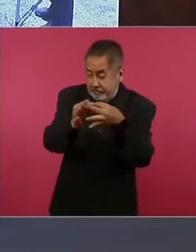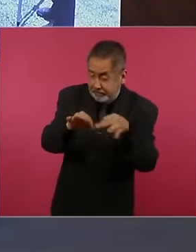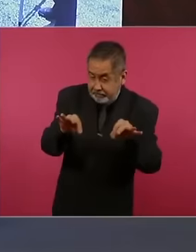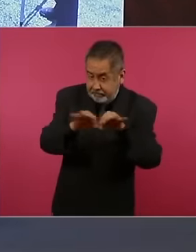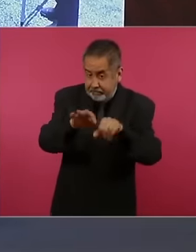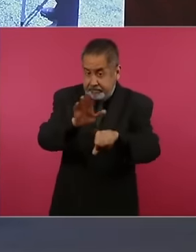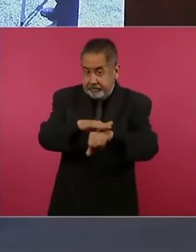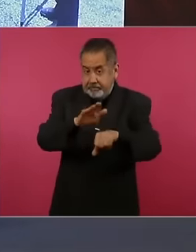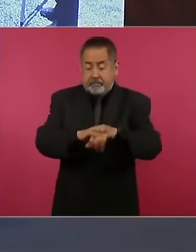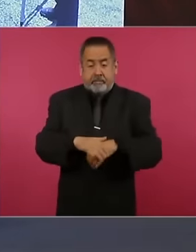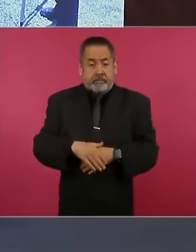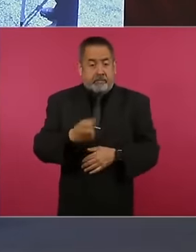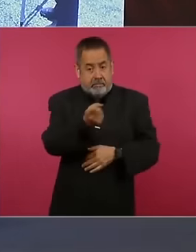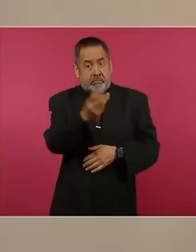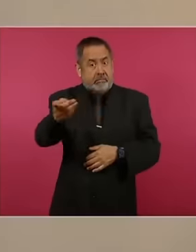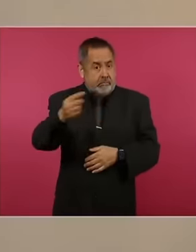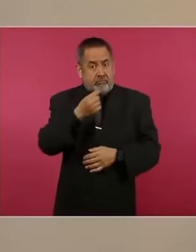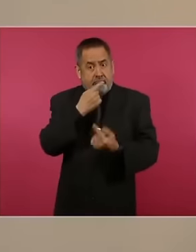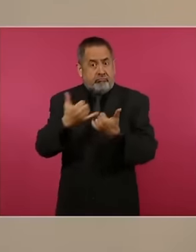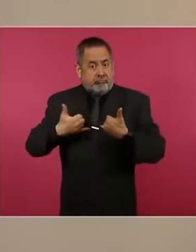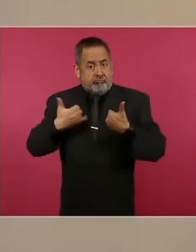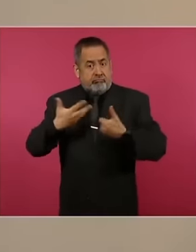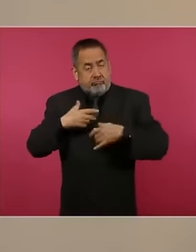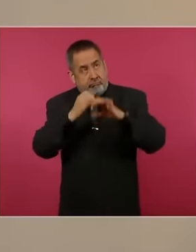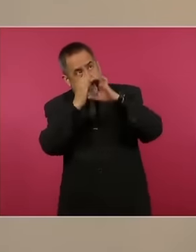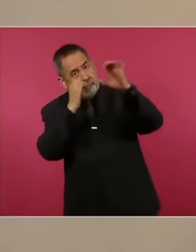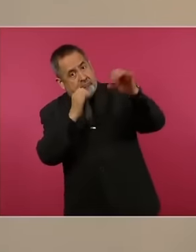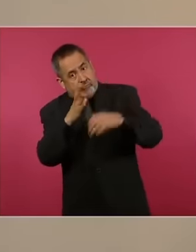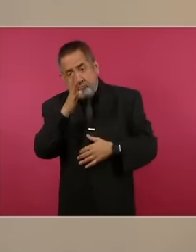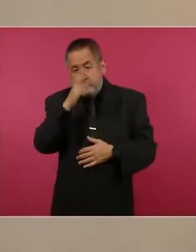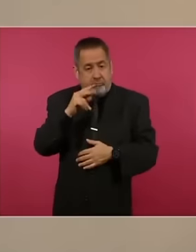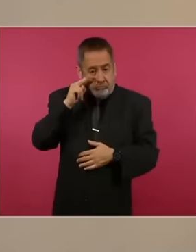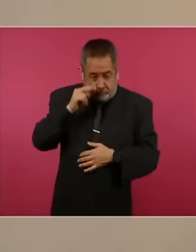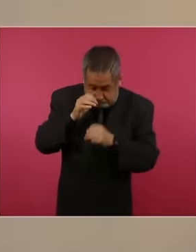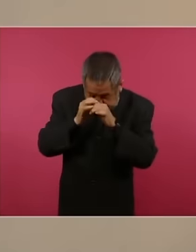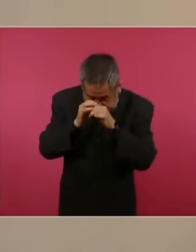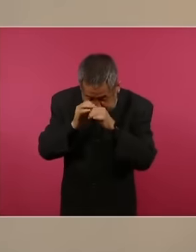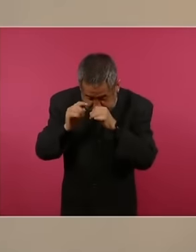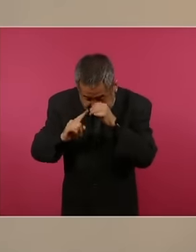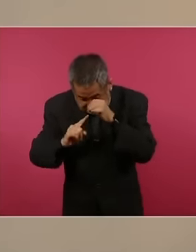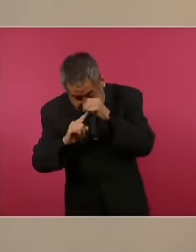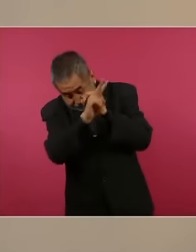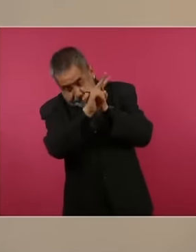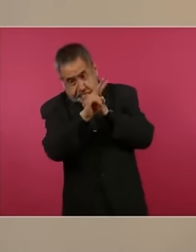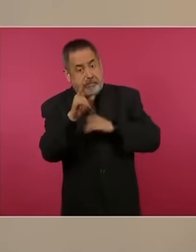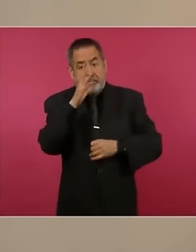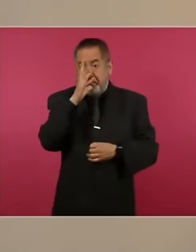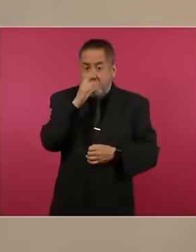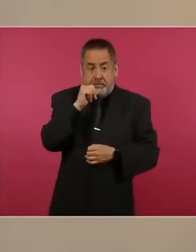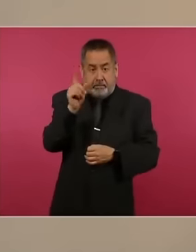because there are kids who have their telescope and cannot see the sun with the telescope. There are